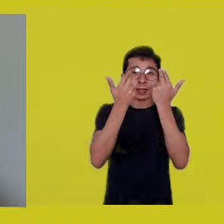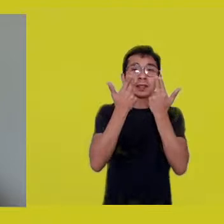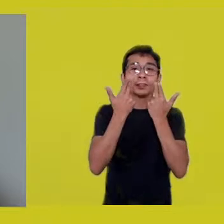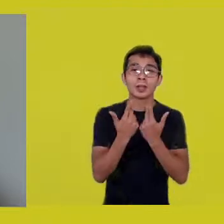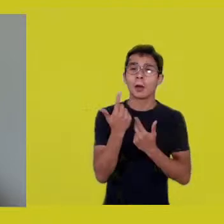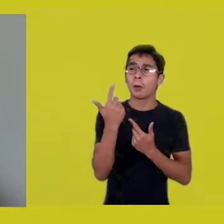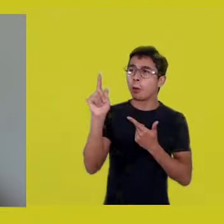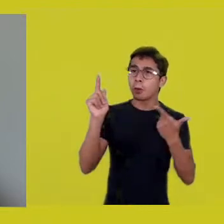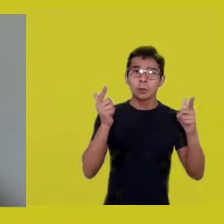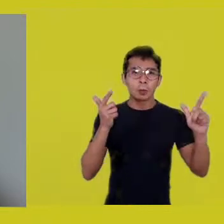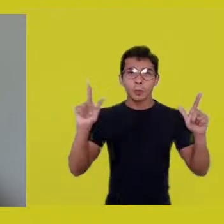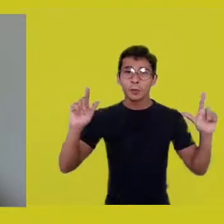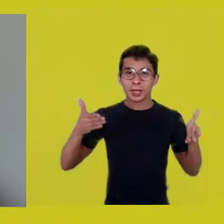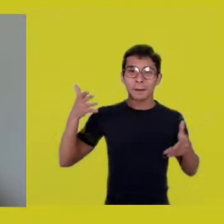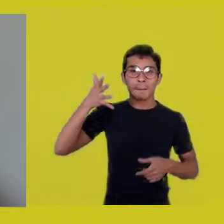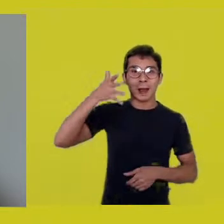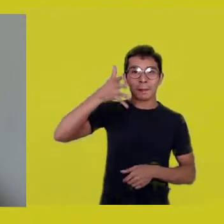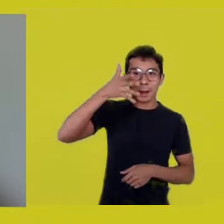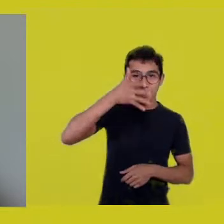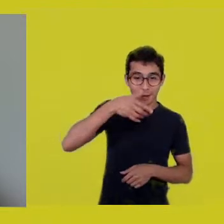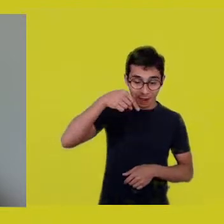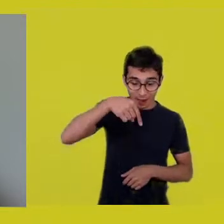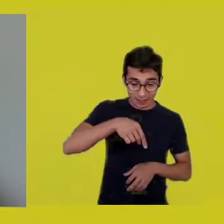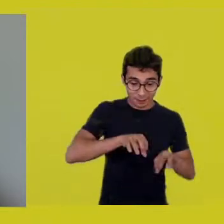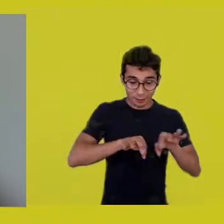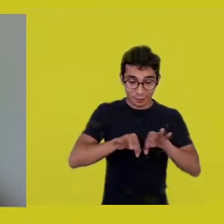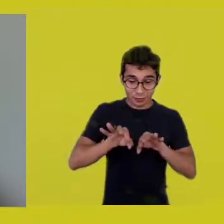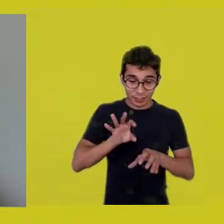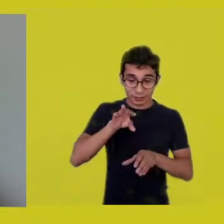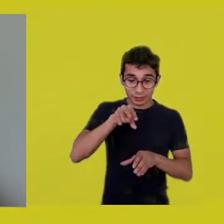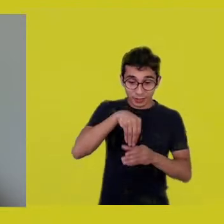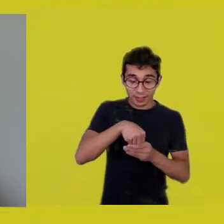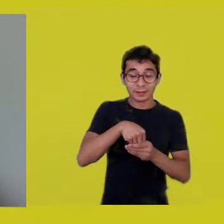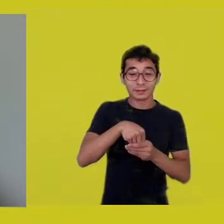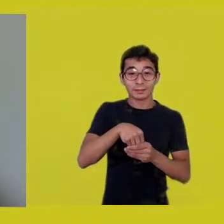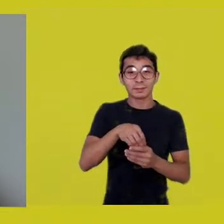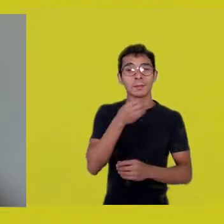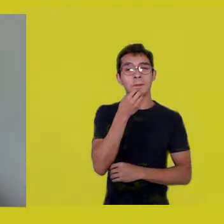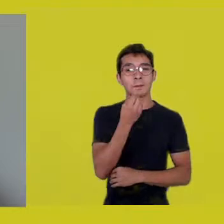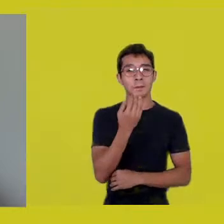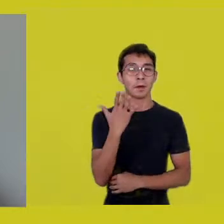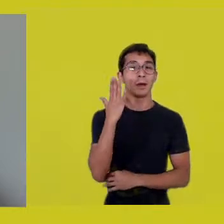which I know left trails of light